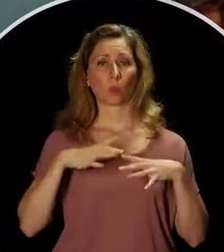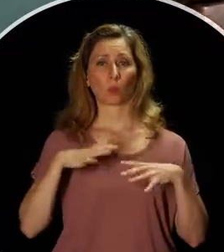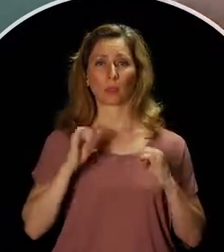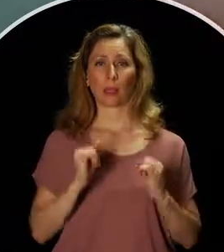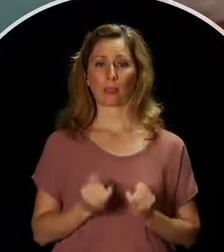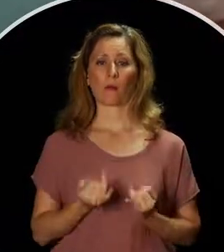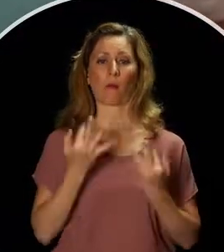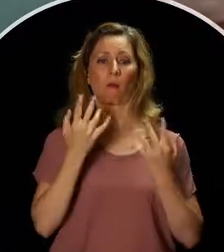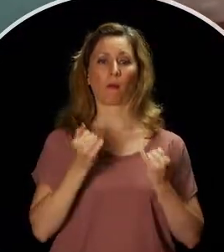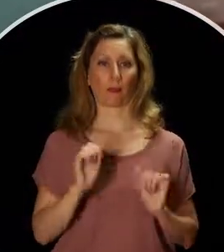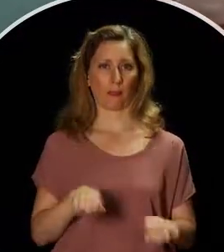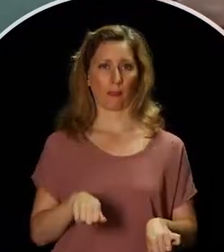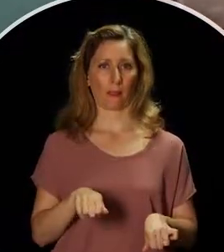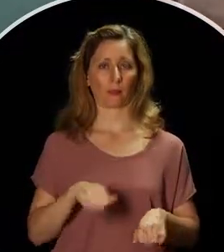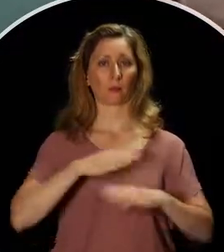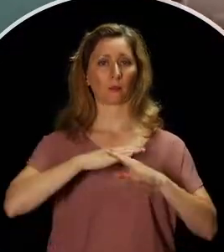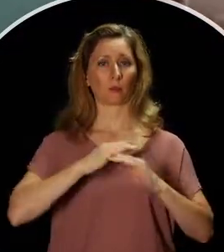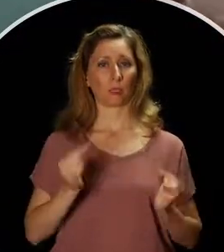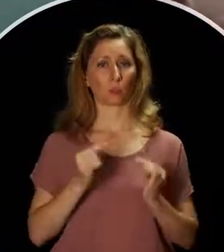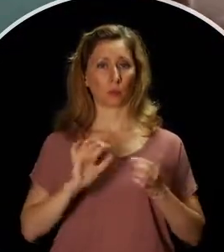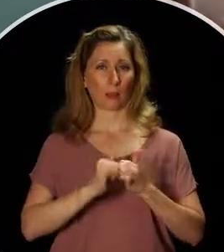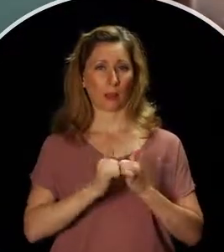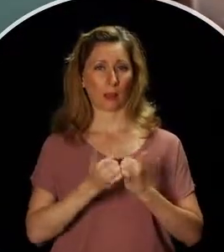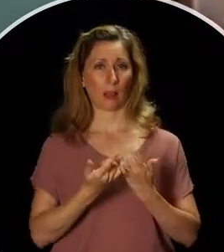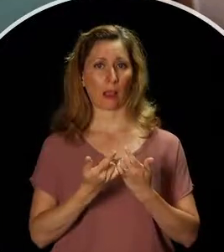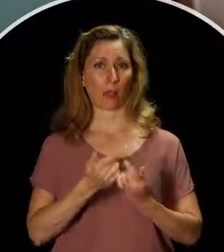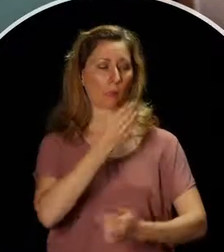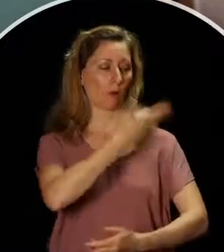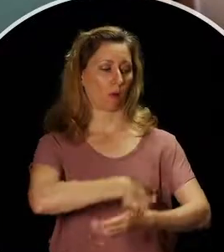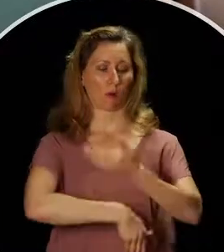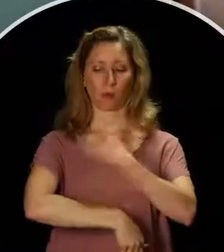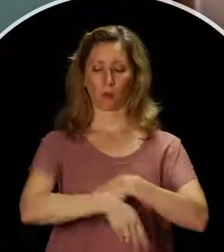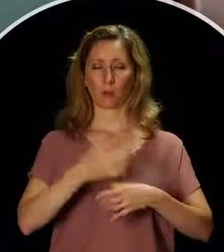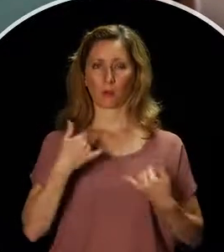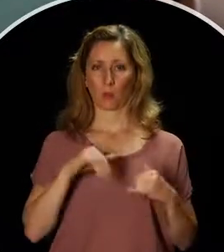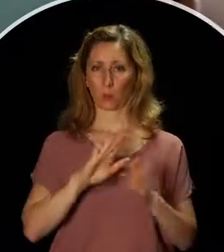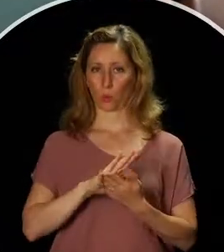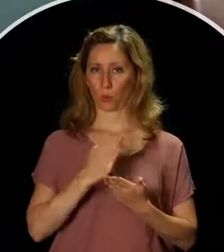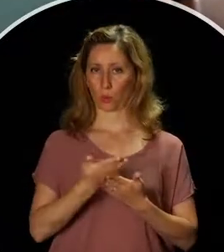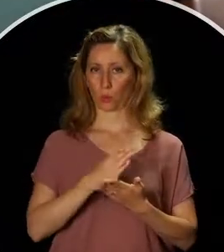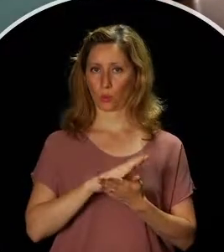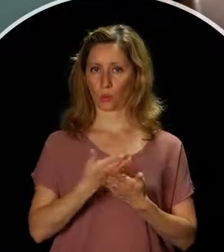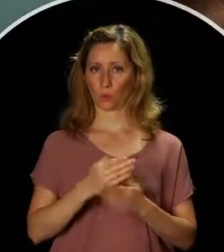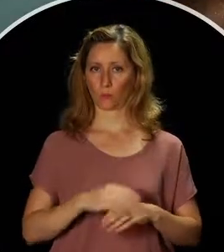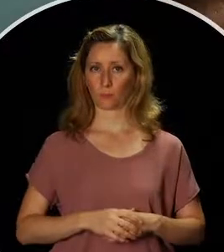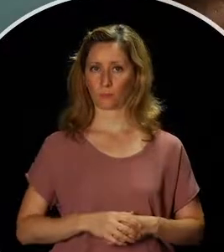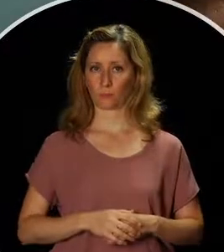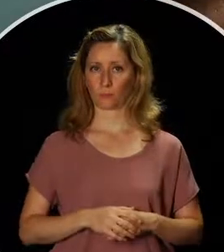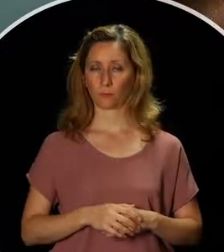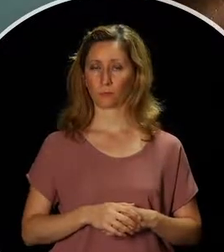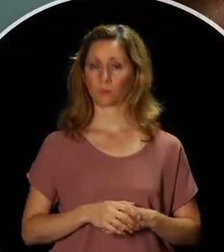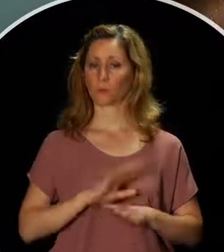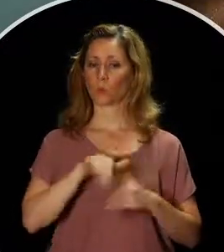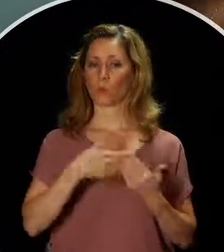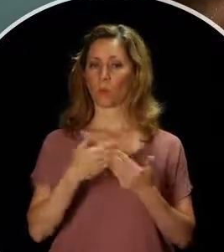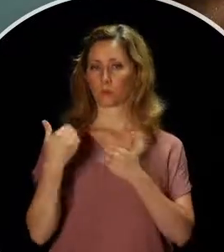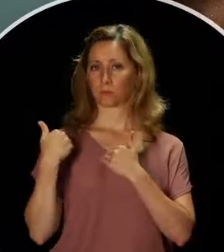You can avoid a burn injury by wearing short sleeves when you cook. Fire is everyone's fight.